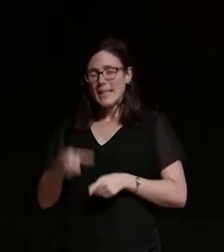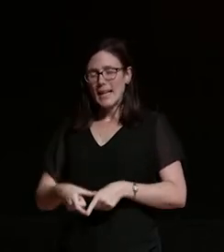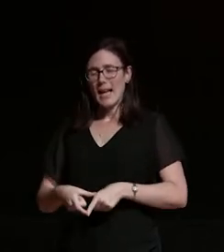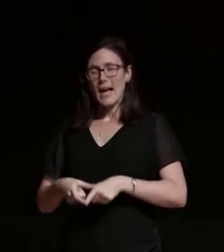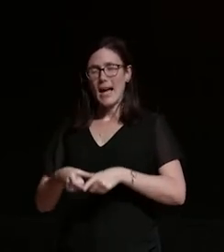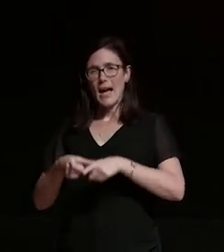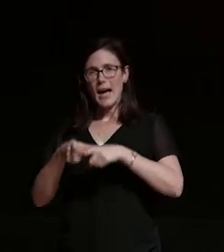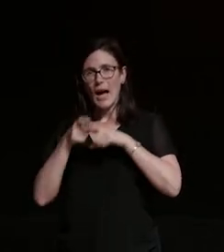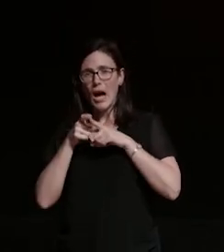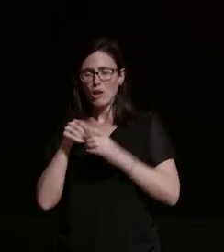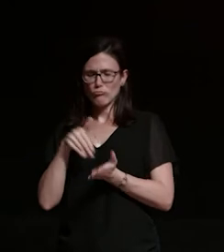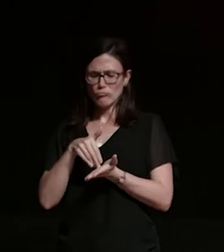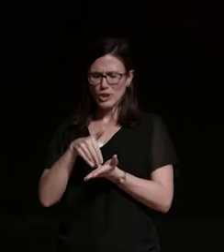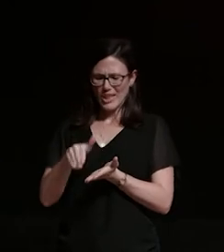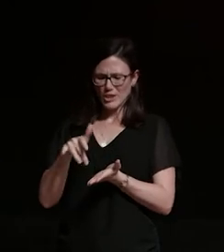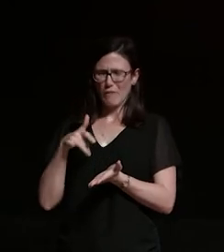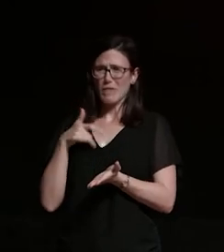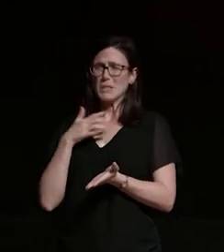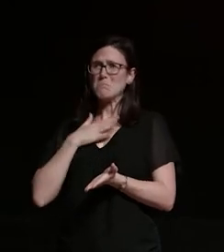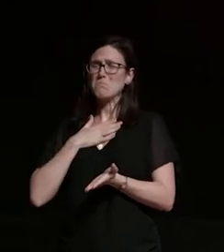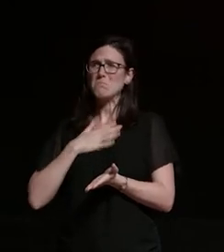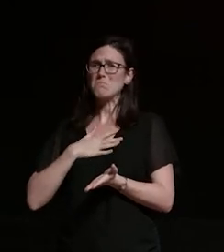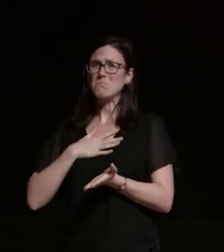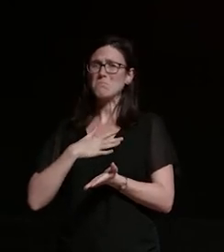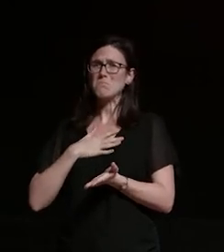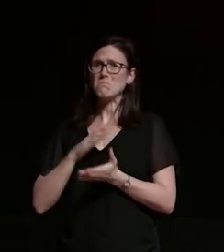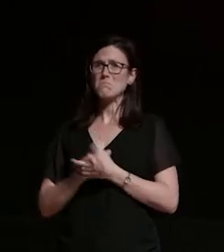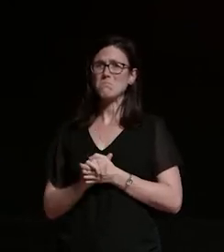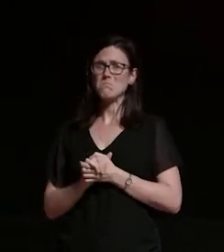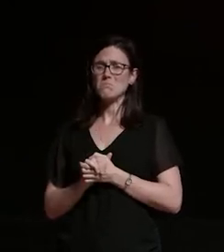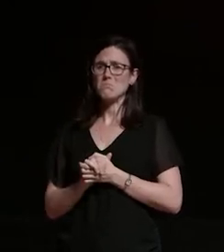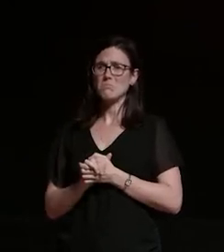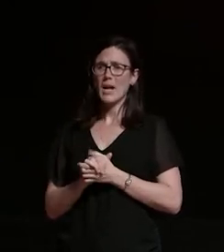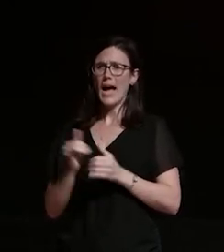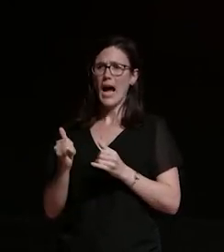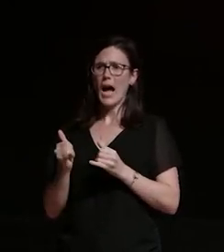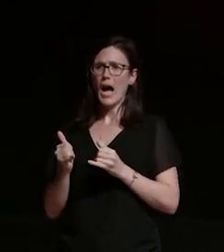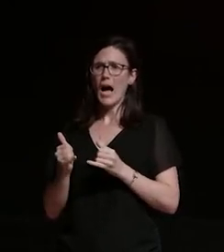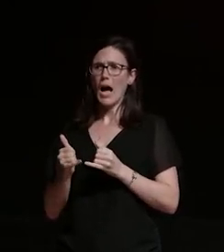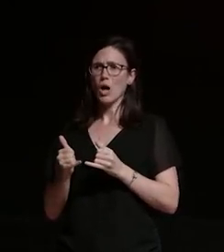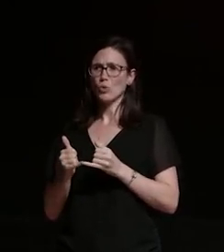that rejection my uncle's had a really really painful life but i can't understand how you